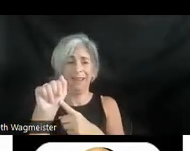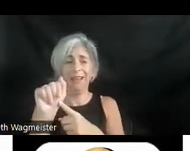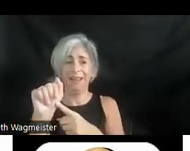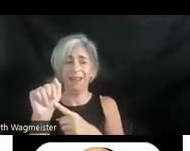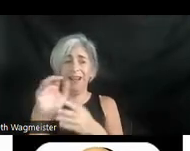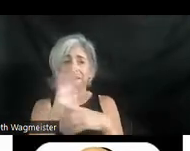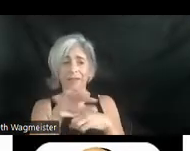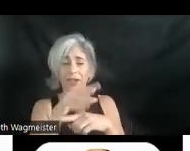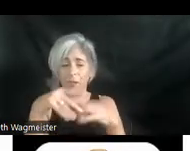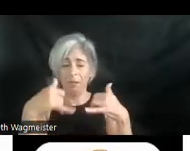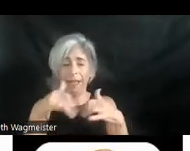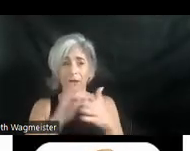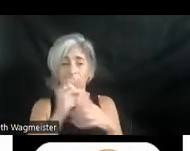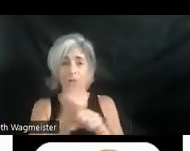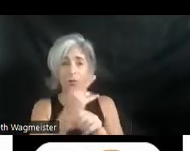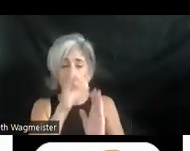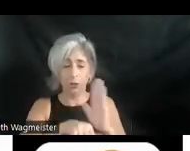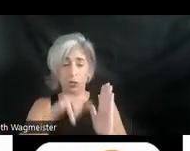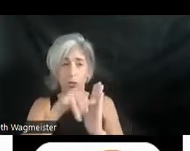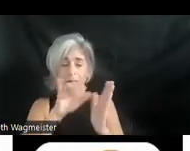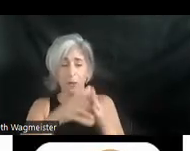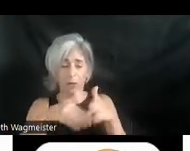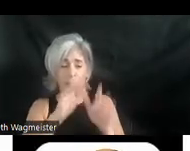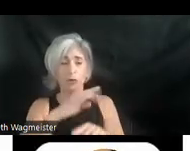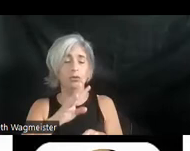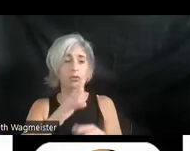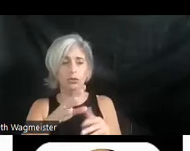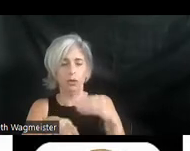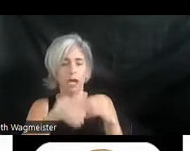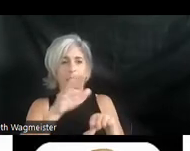you can use on YouTube that will allow you to toggle on and off the description. It's